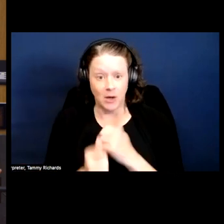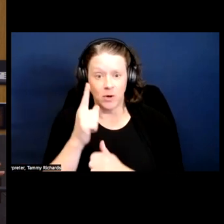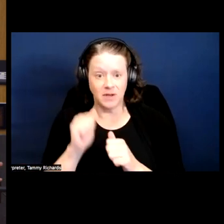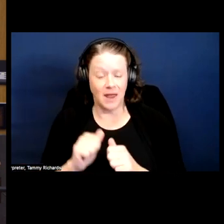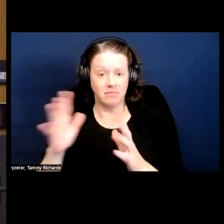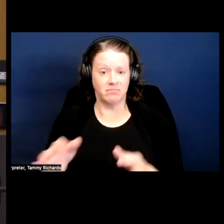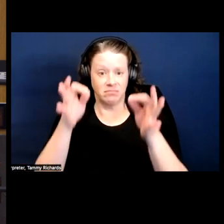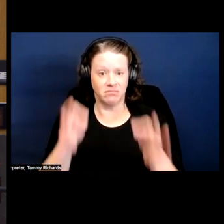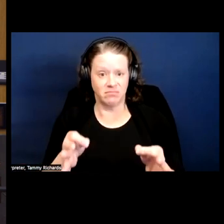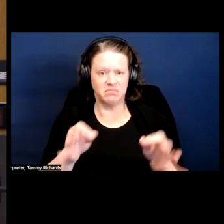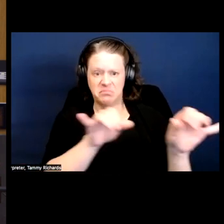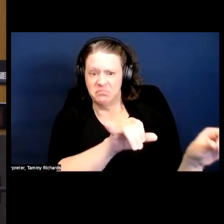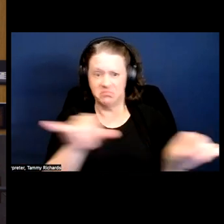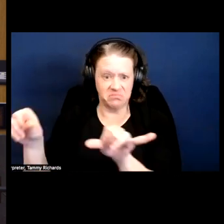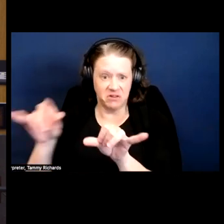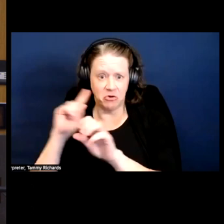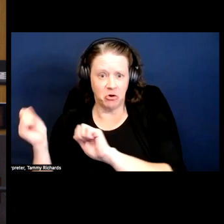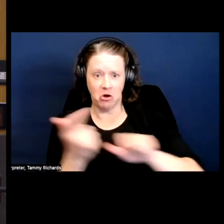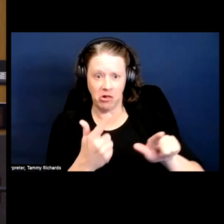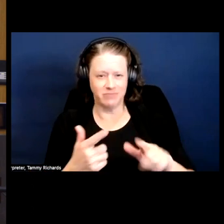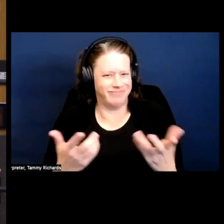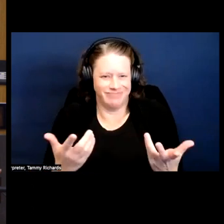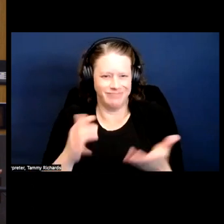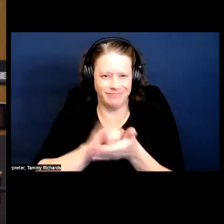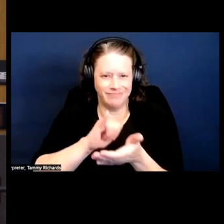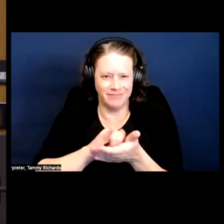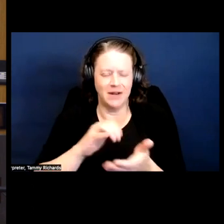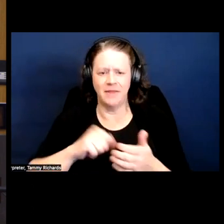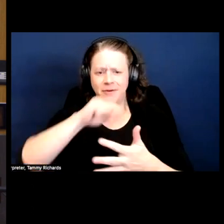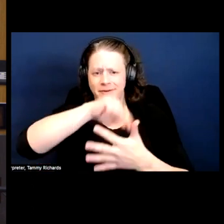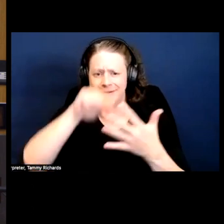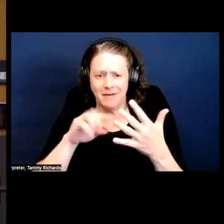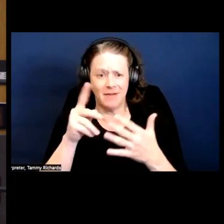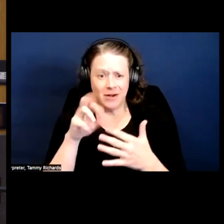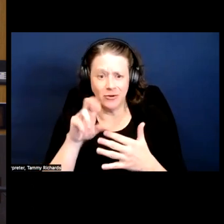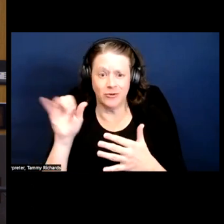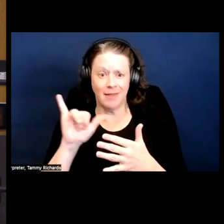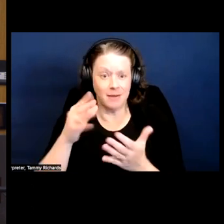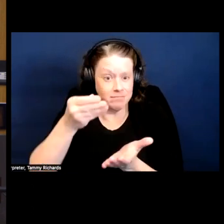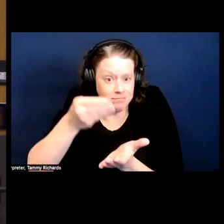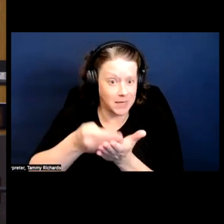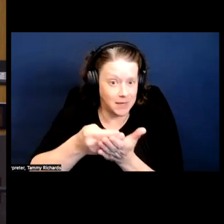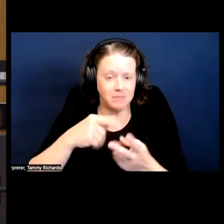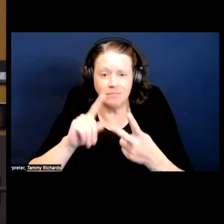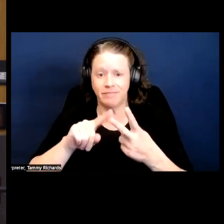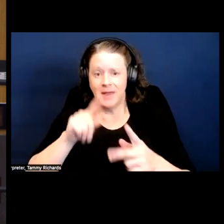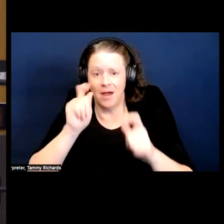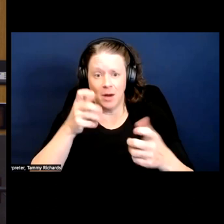Because there's so many factors involved in, like, money and accommodations and other kinds